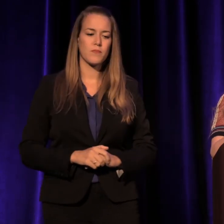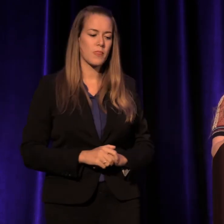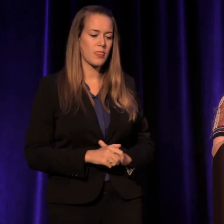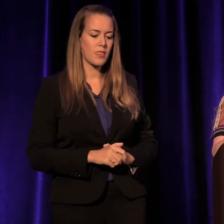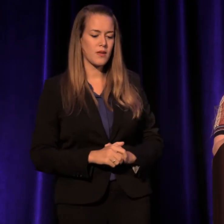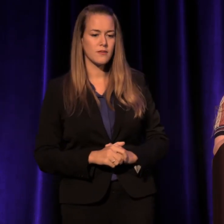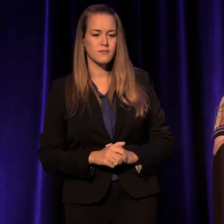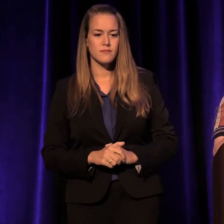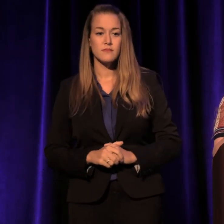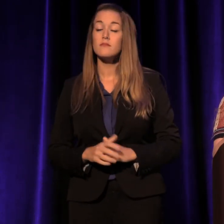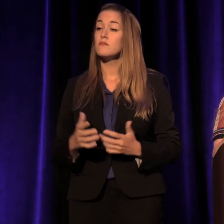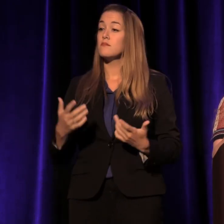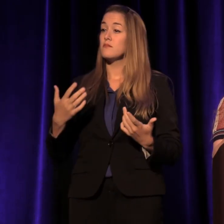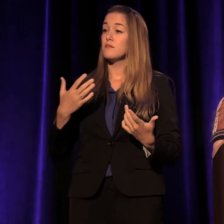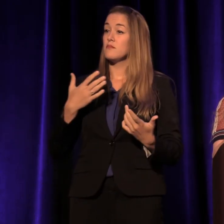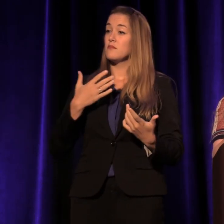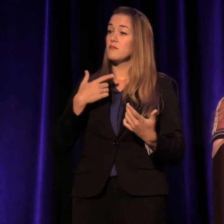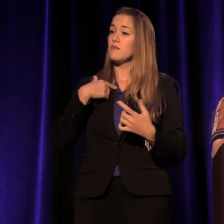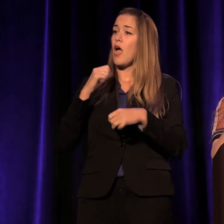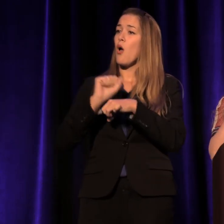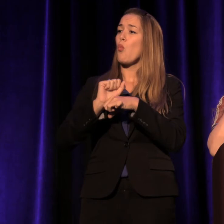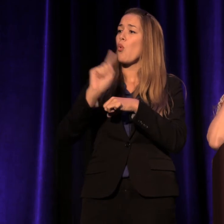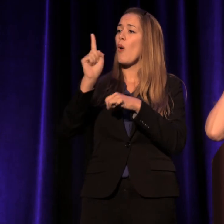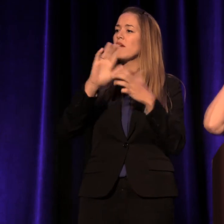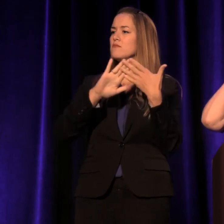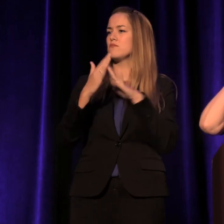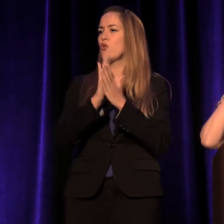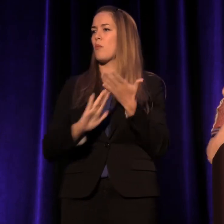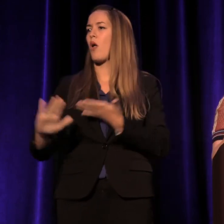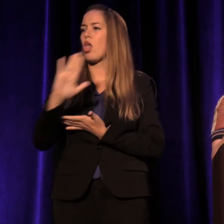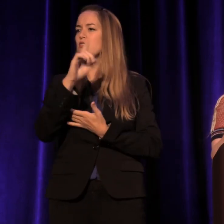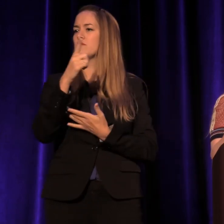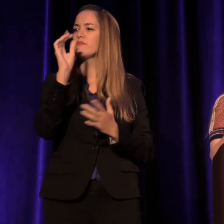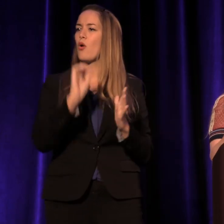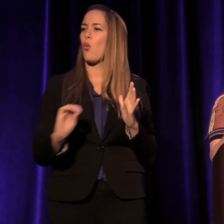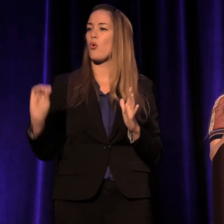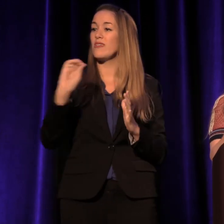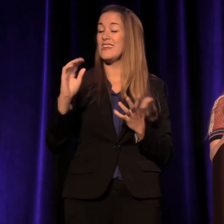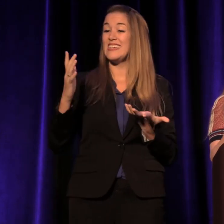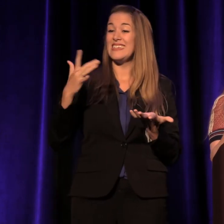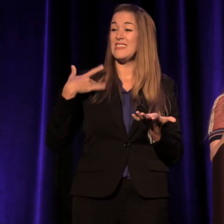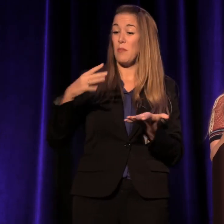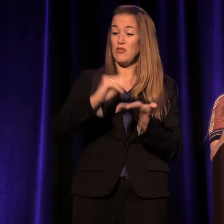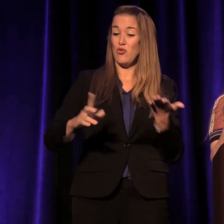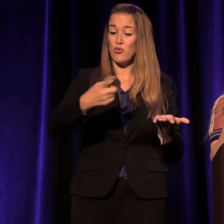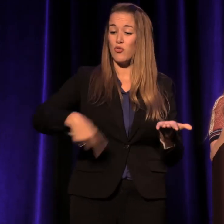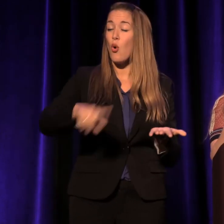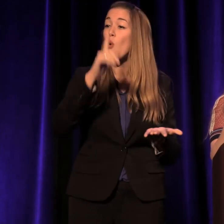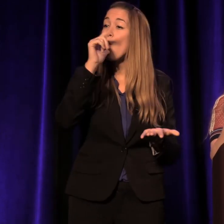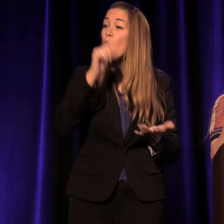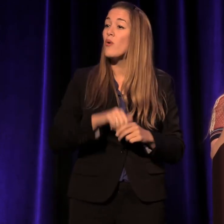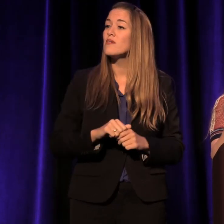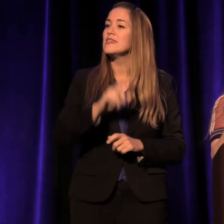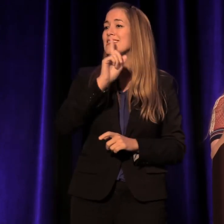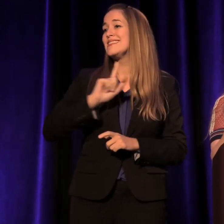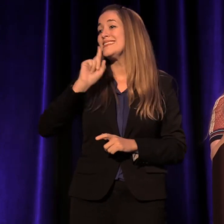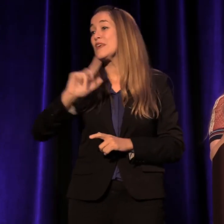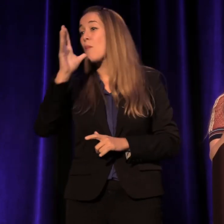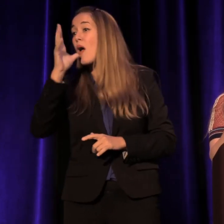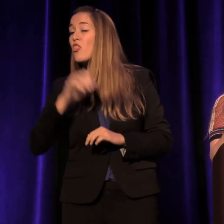Where I work at a community college in Oregon the student body is made up of single mothers and ex-cons,